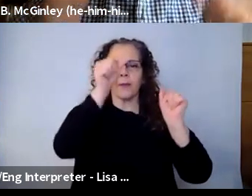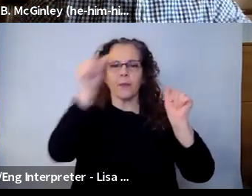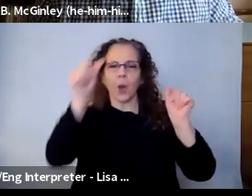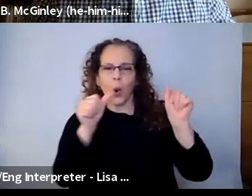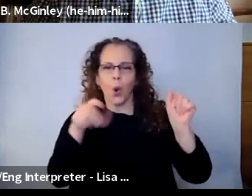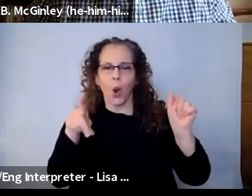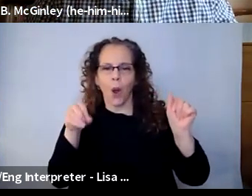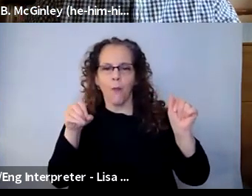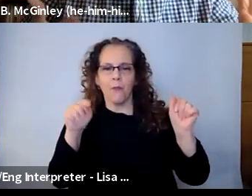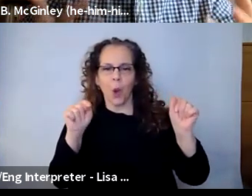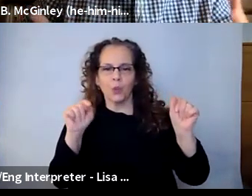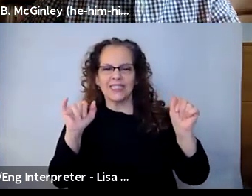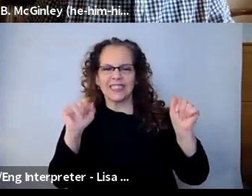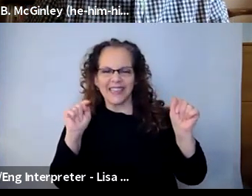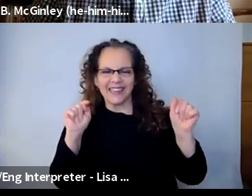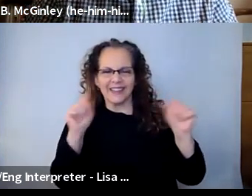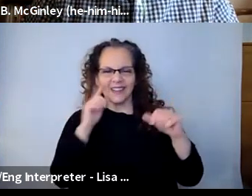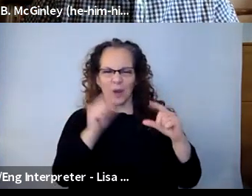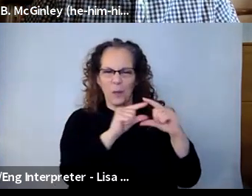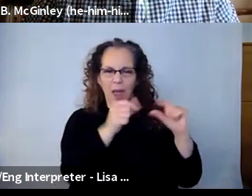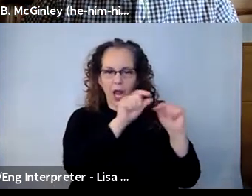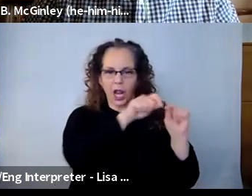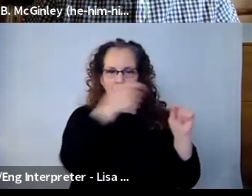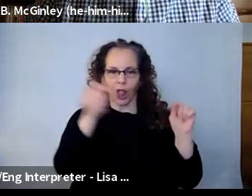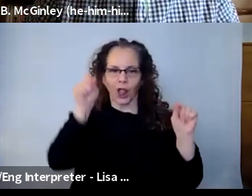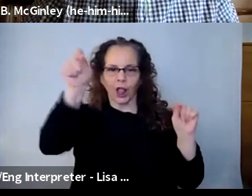arts education, it can kind of give you that feel. And we've